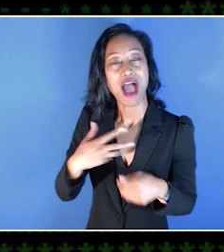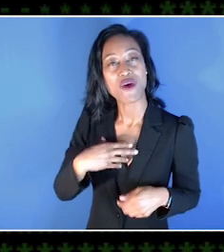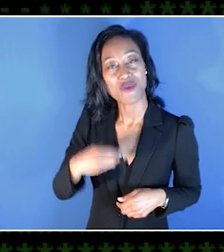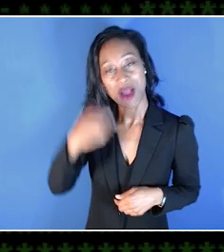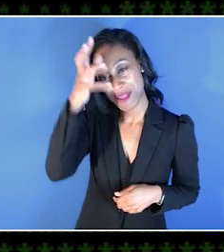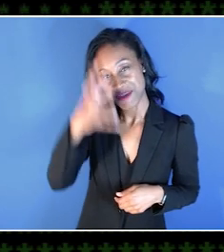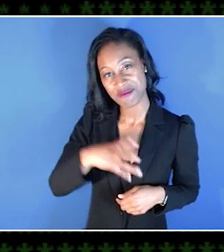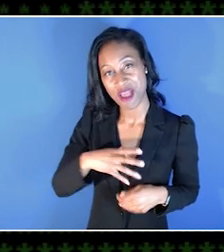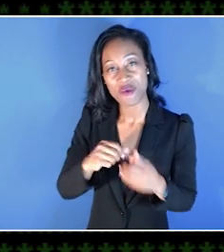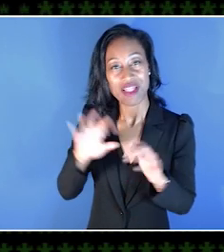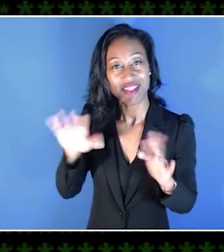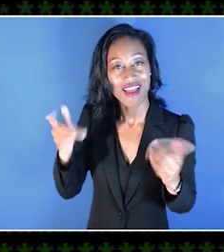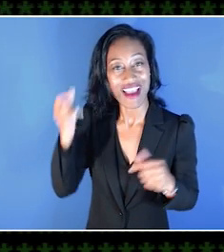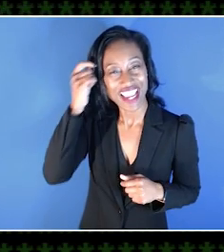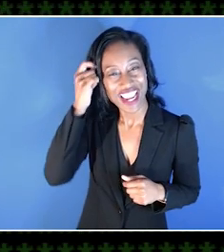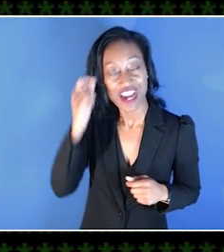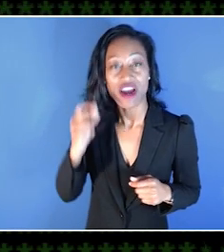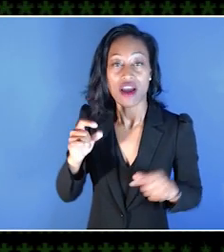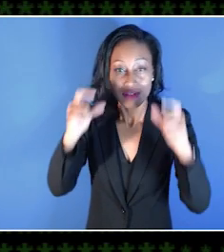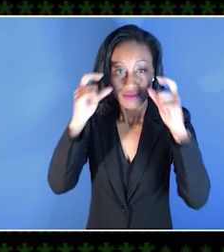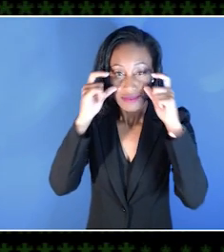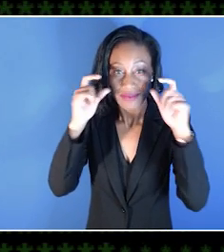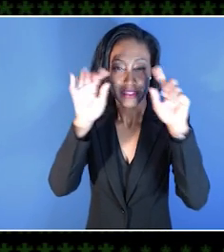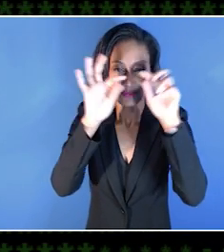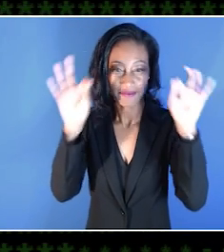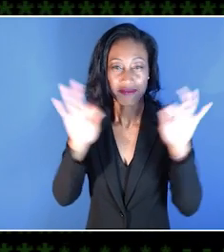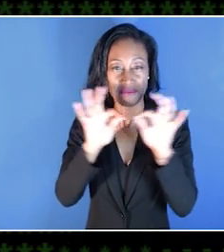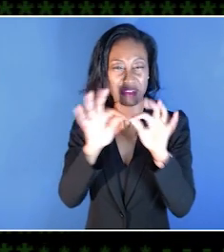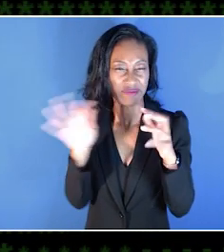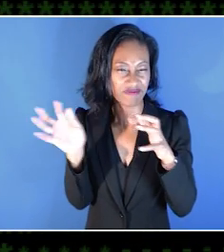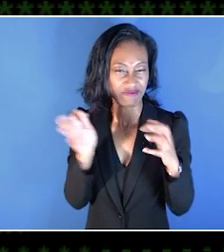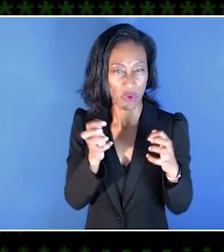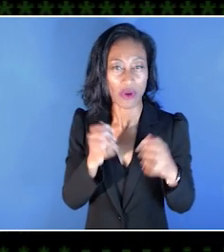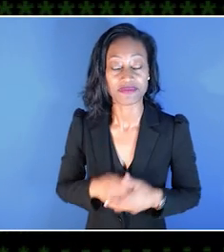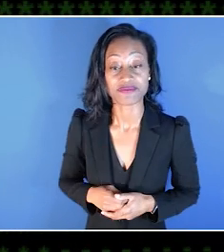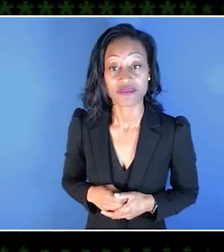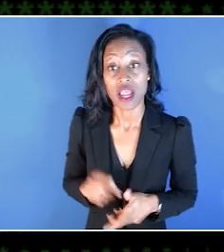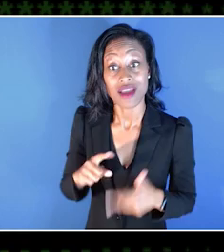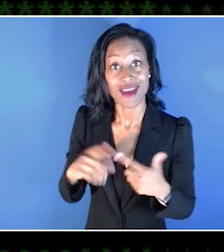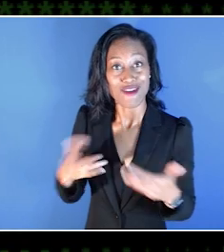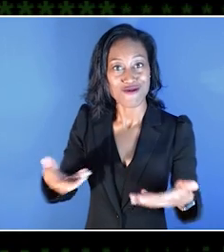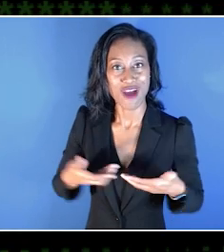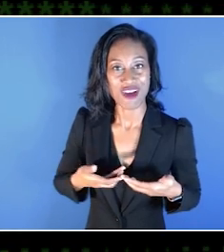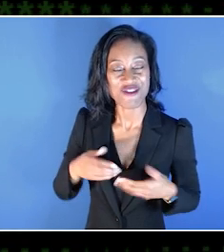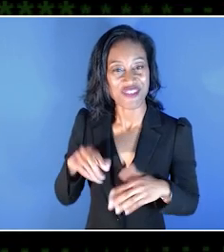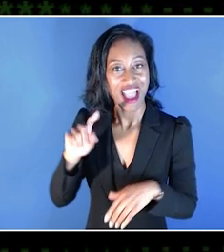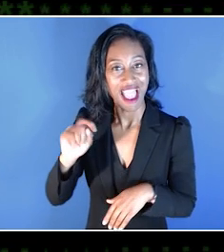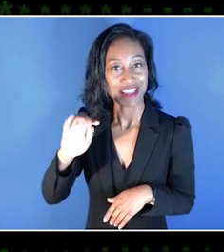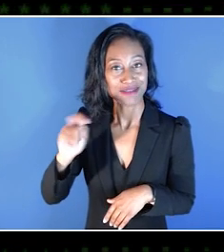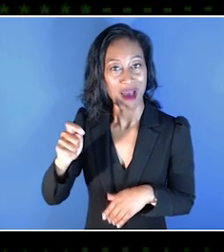And I am delighted to welcome you to the Xbox Accessibility Showcase. Today we're going to meet some really great people,